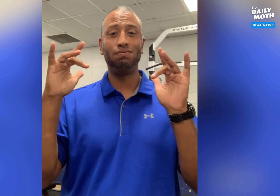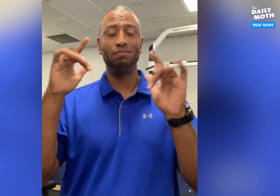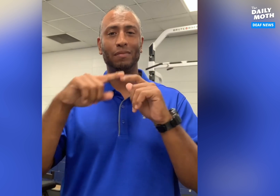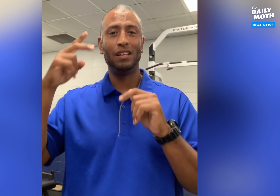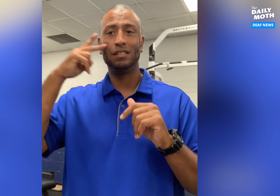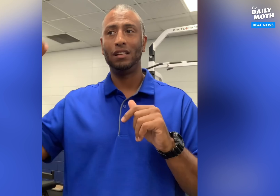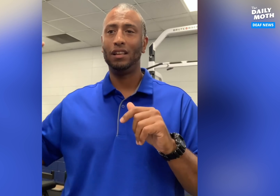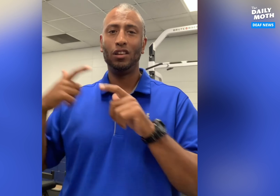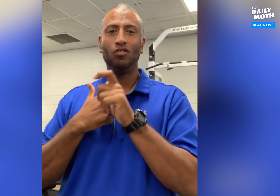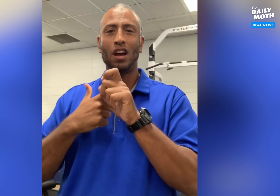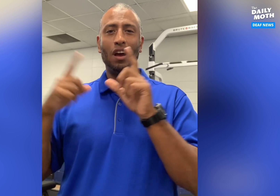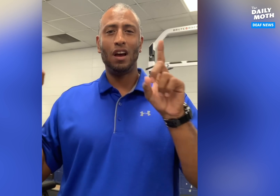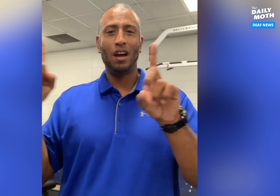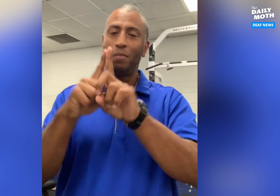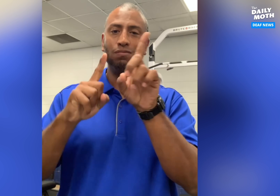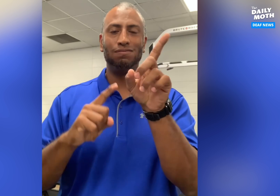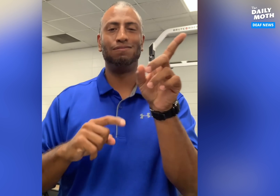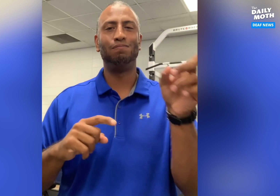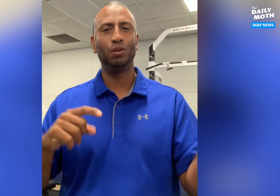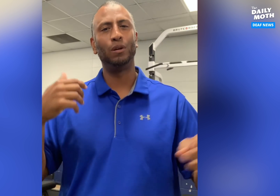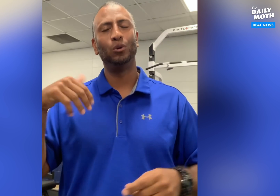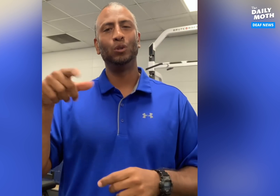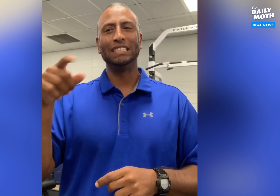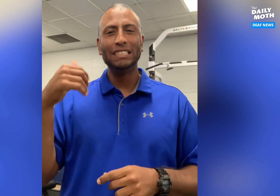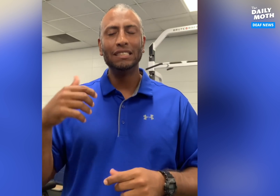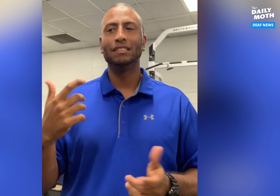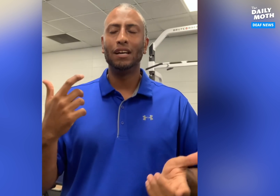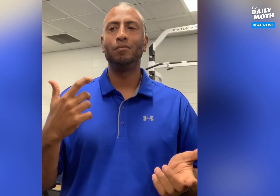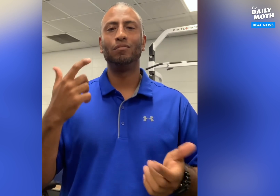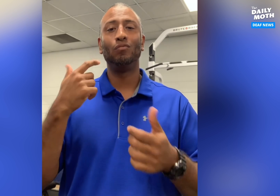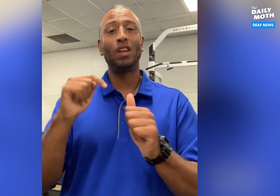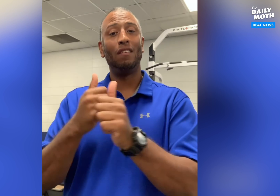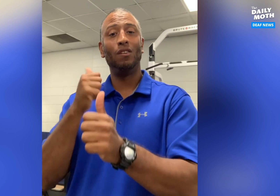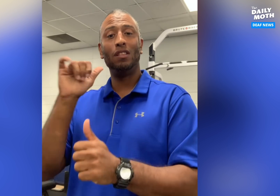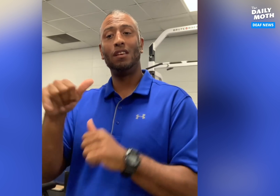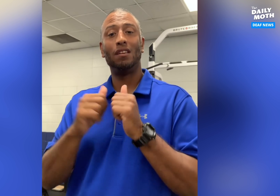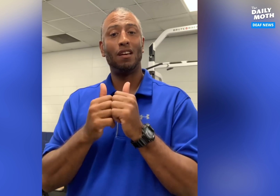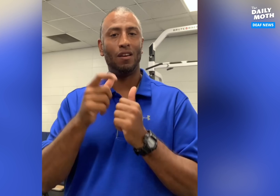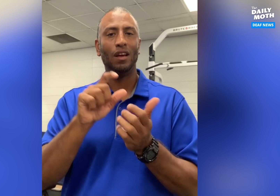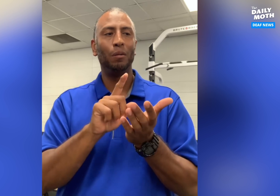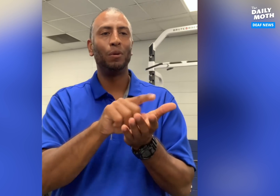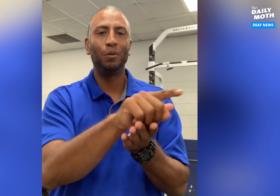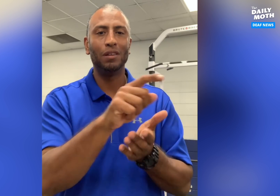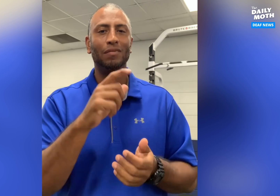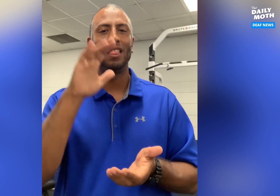that you don't notice who will smack you out of the blue. We avoid this by using onside kicks.